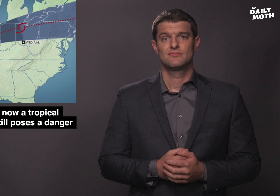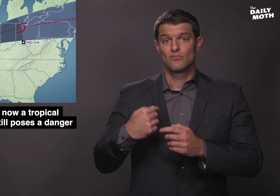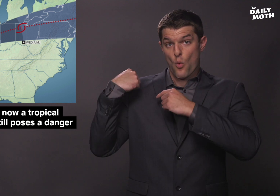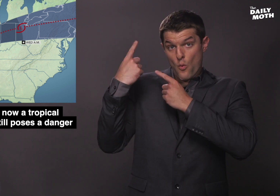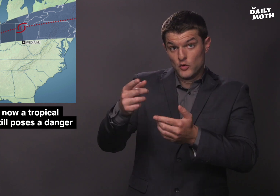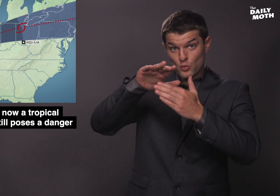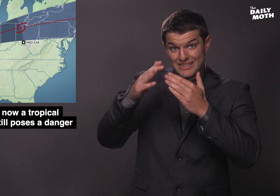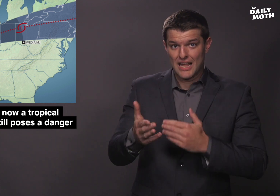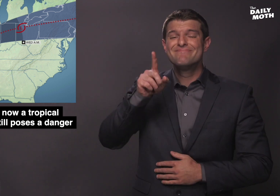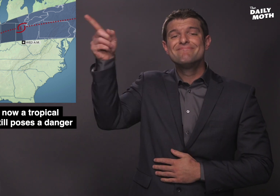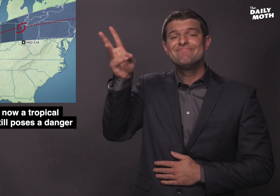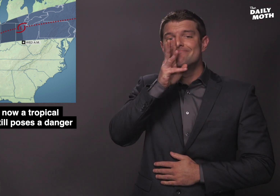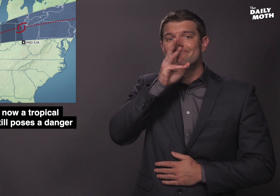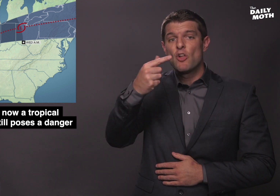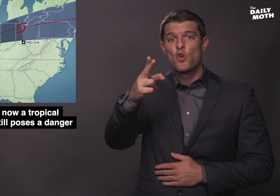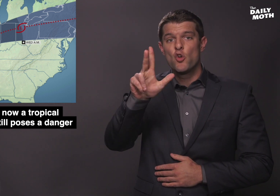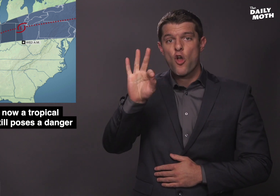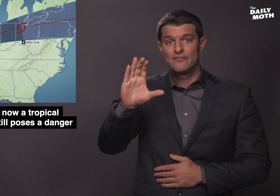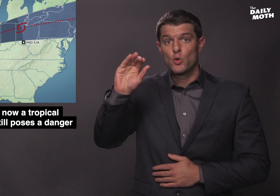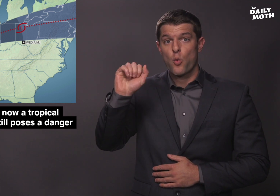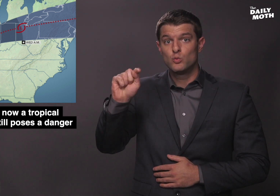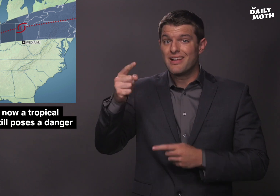Over the weekend, in the Gulf Coast,